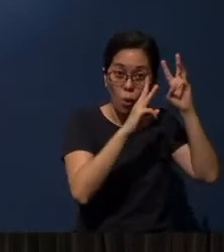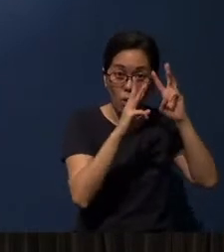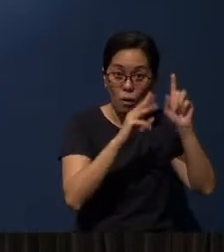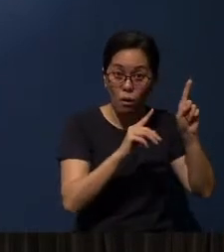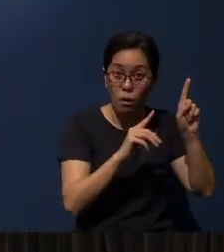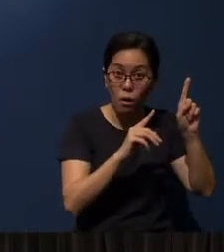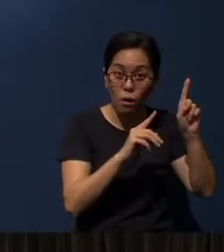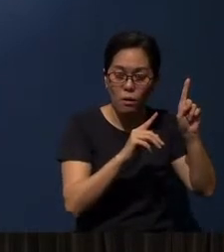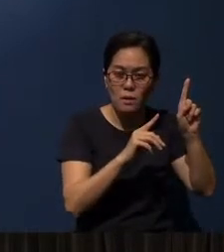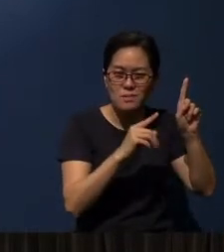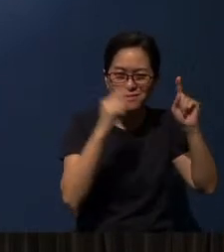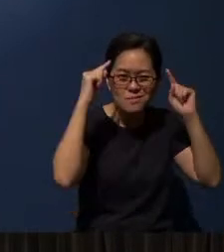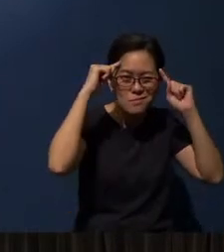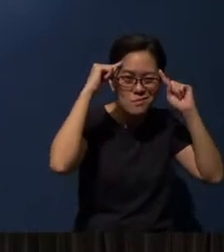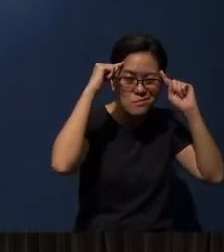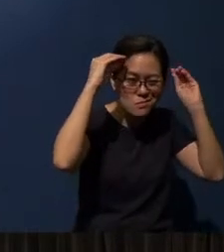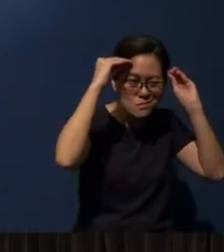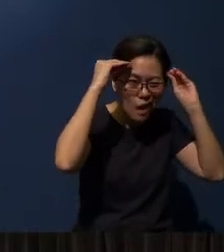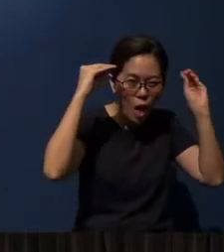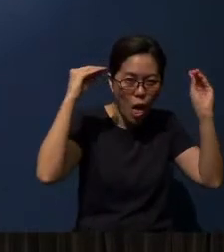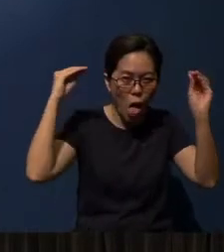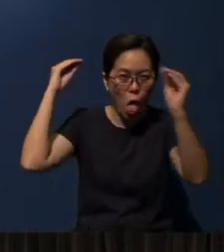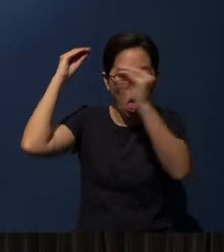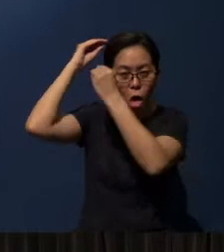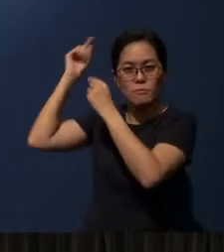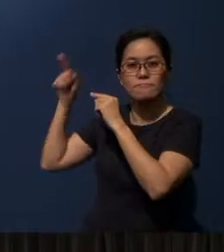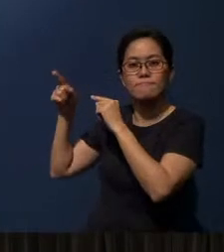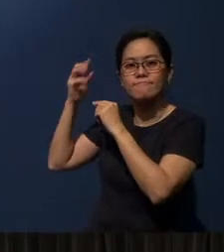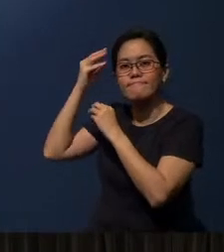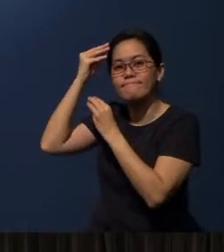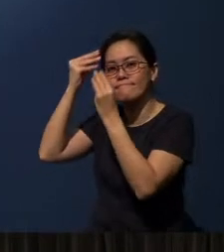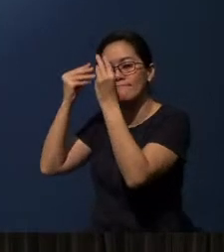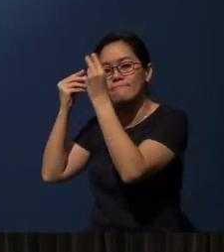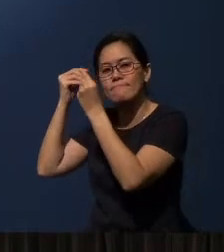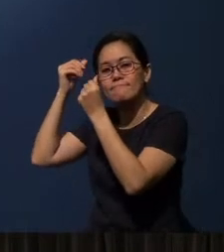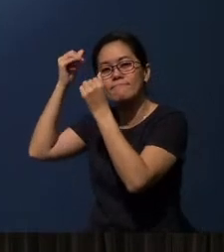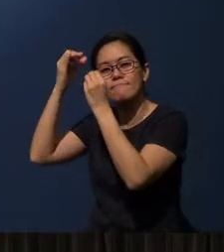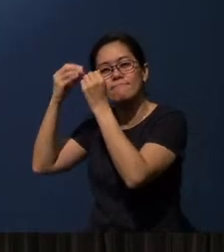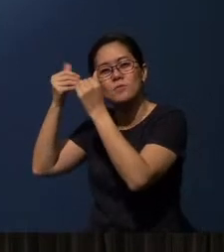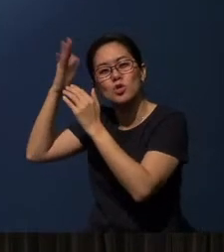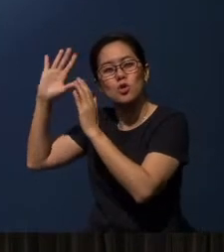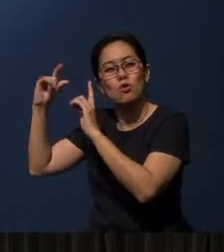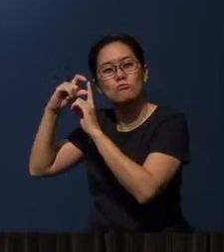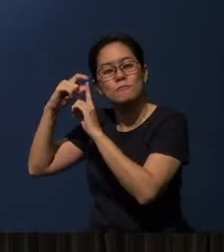If we can only replace that with meditation, it will be the Word of God that you are thinking